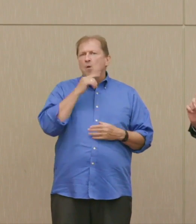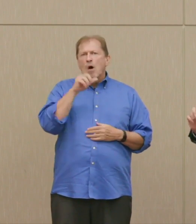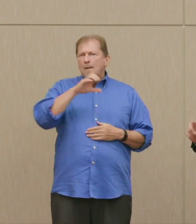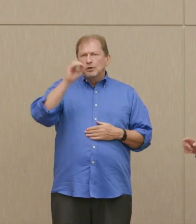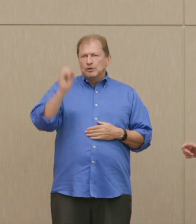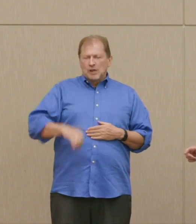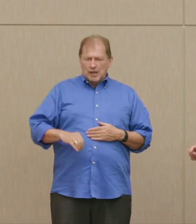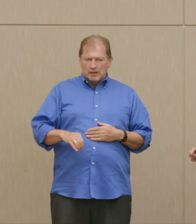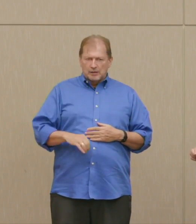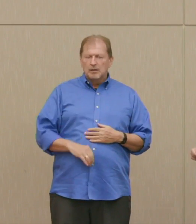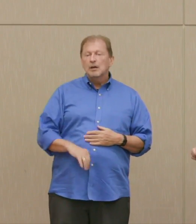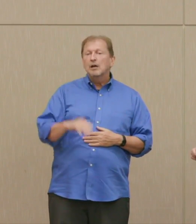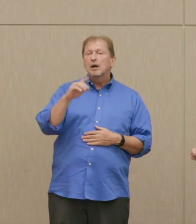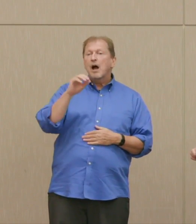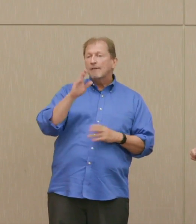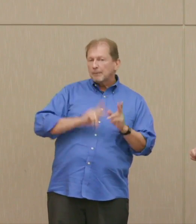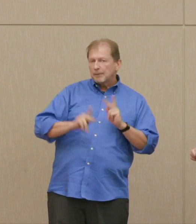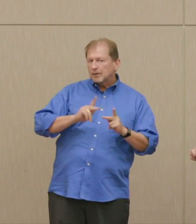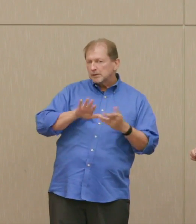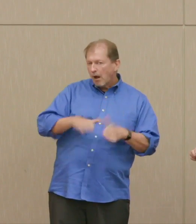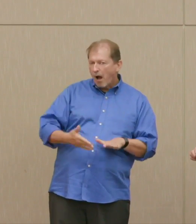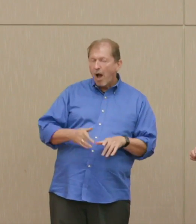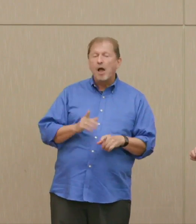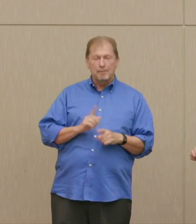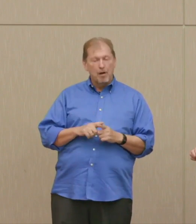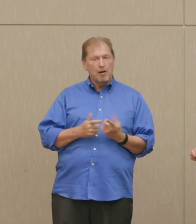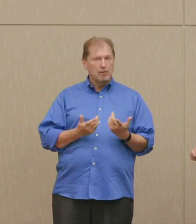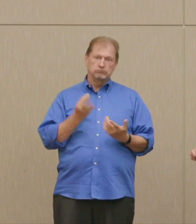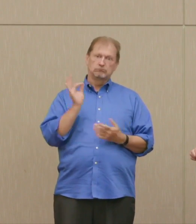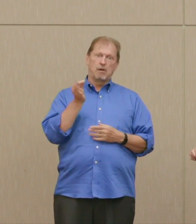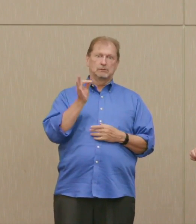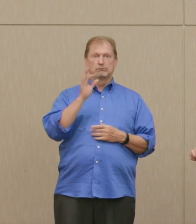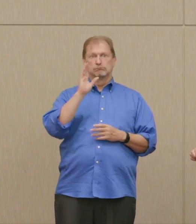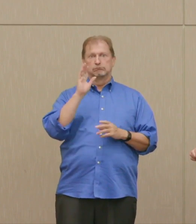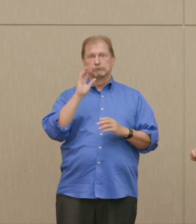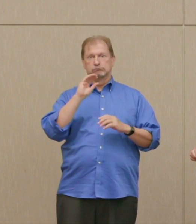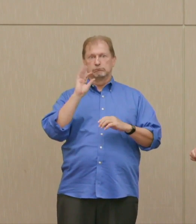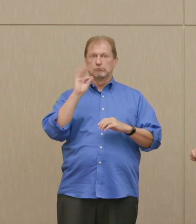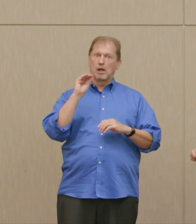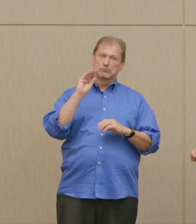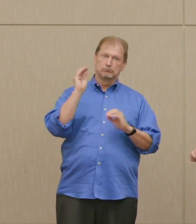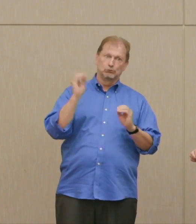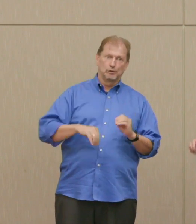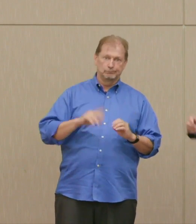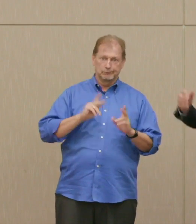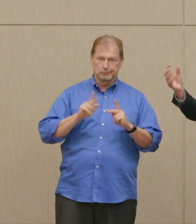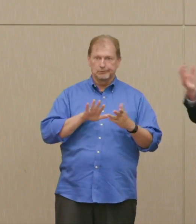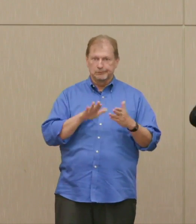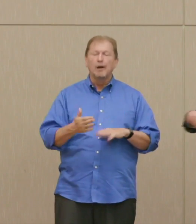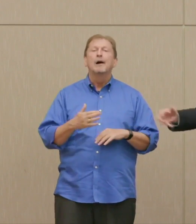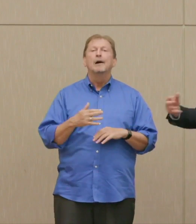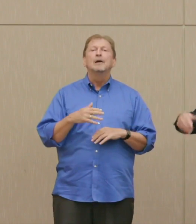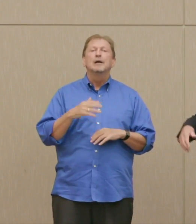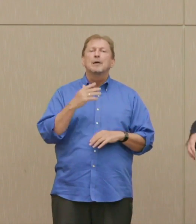Full extinction of nearly other all other large animals, which can't adapt the way we